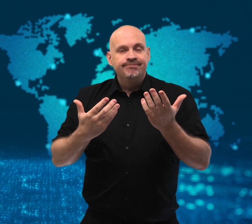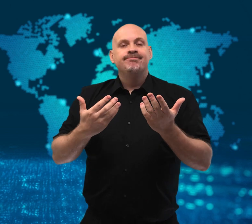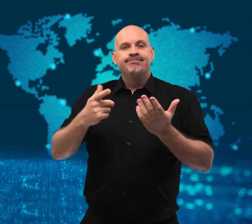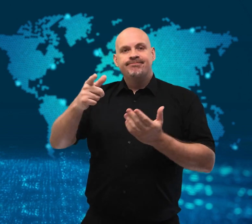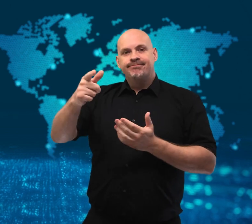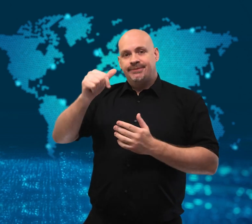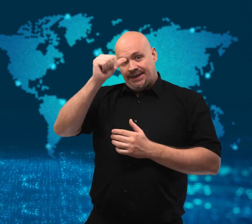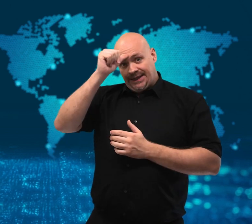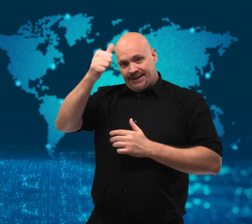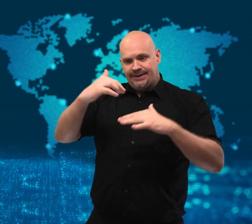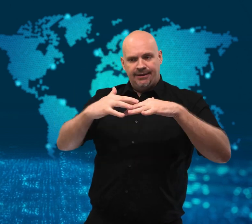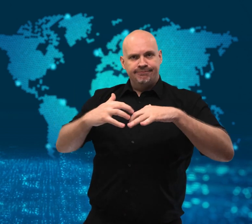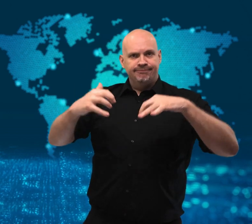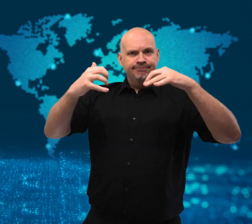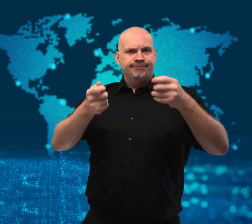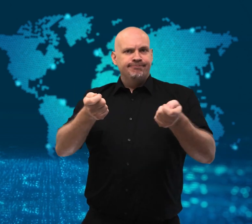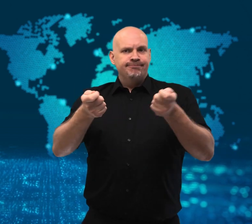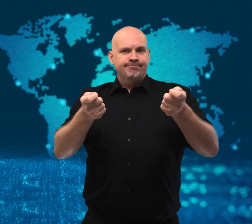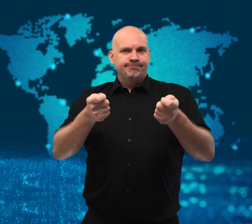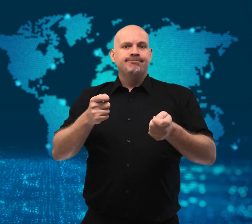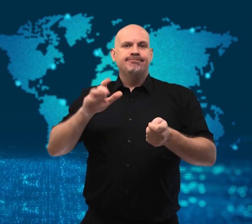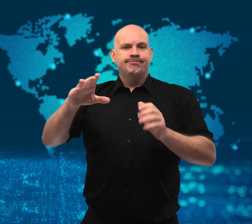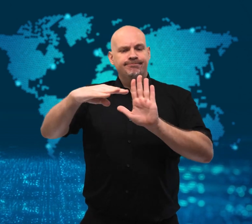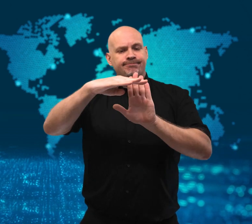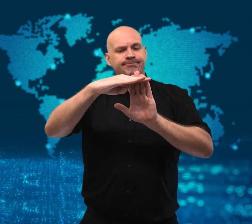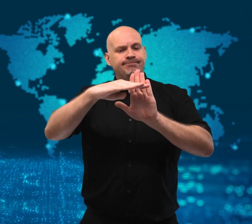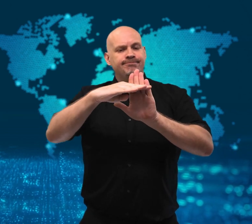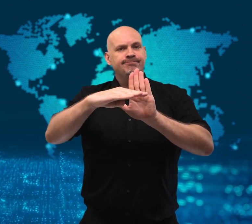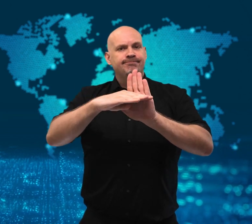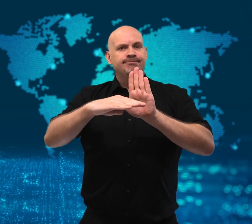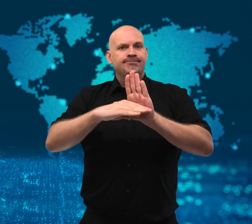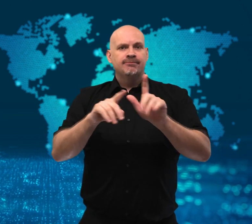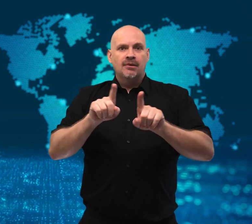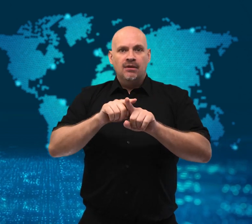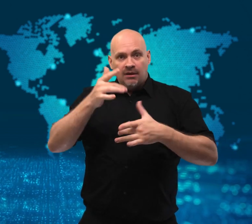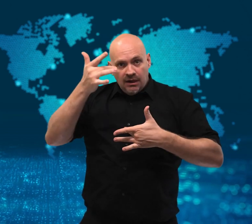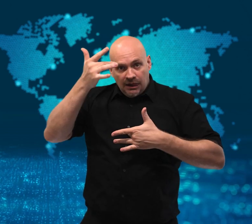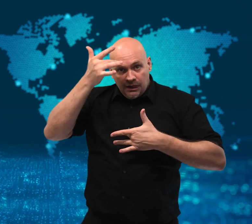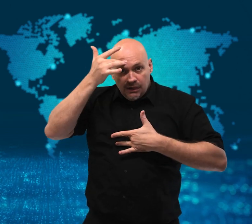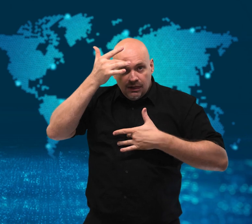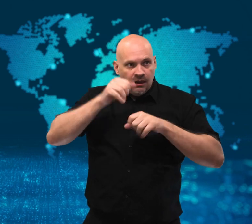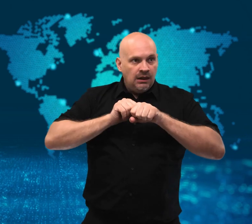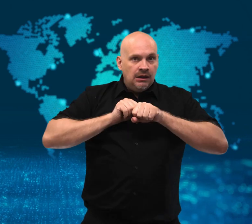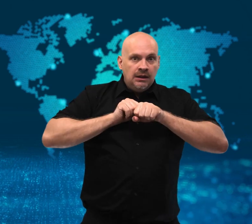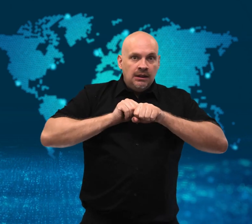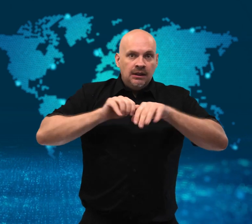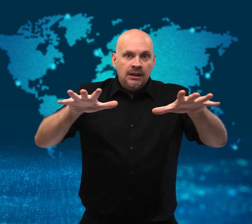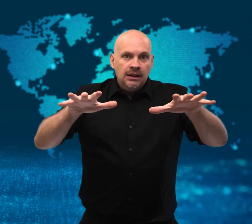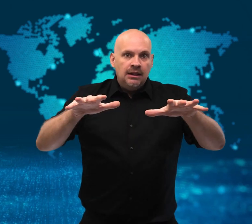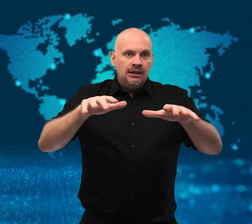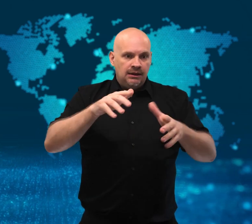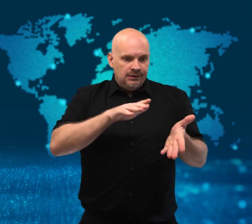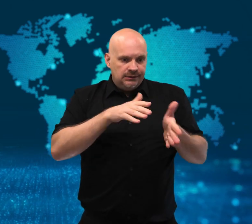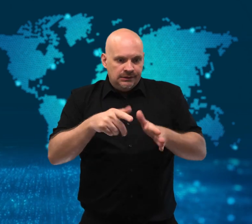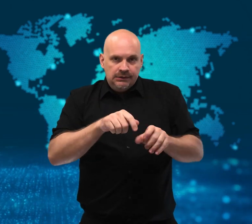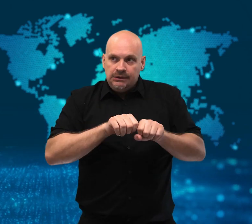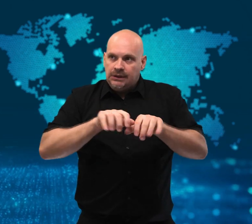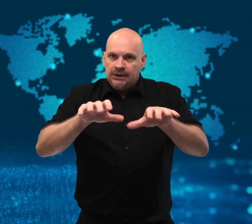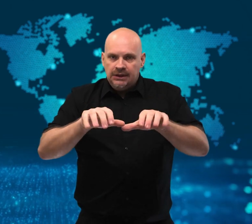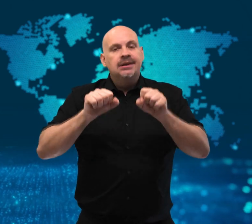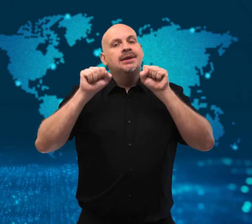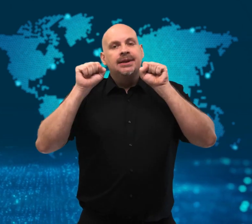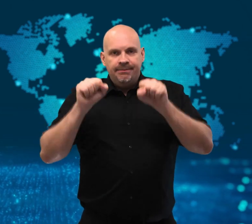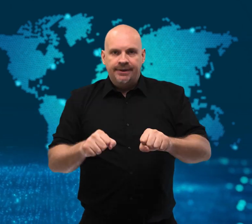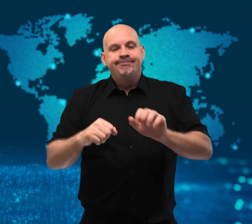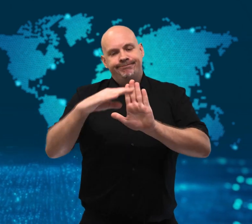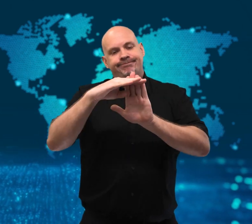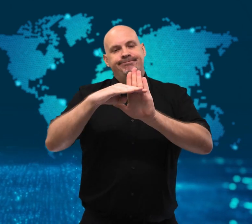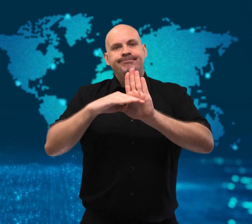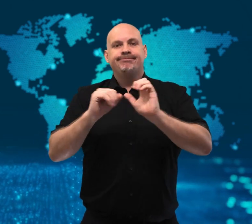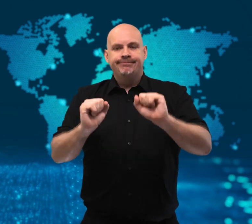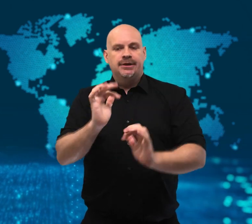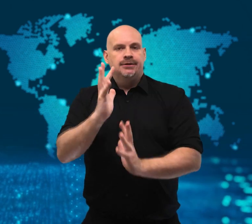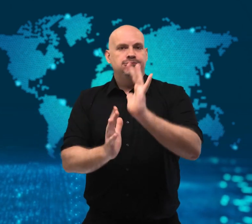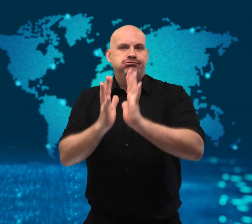The police have contacted nearby villagers as they investigate and